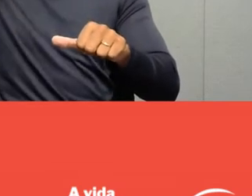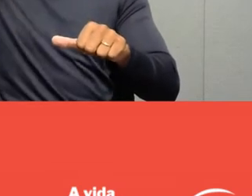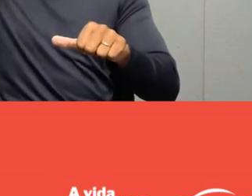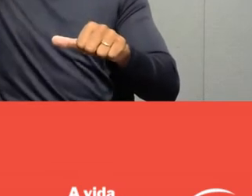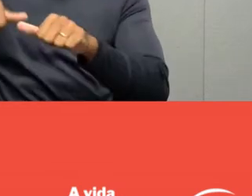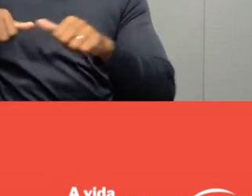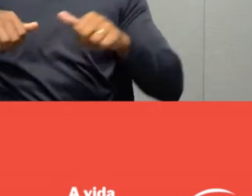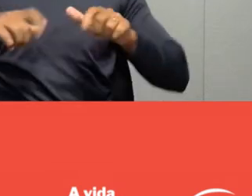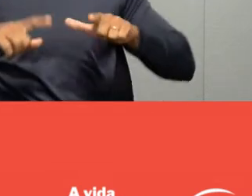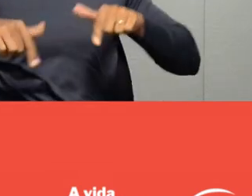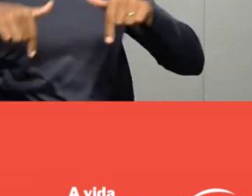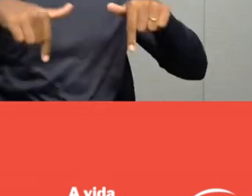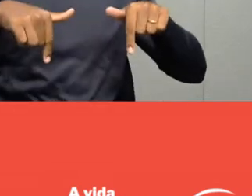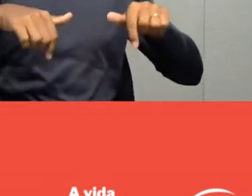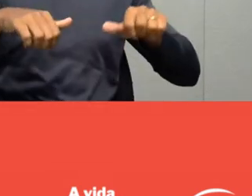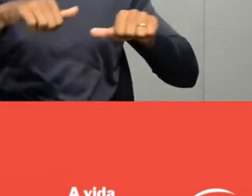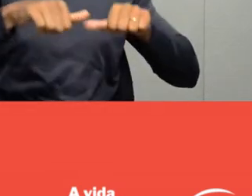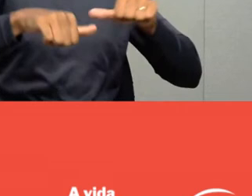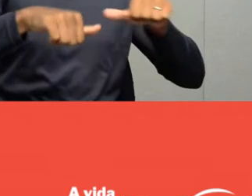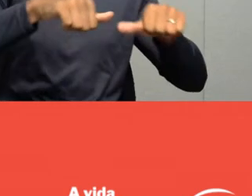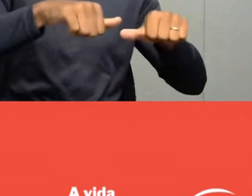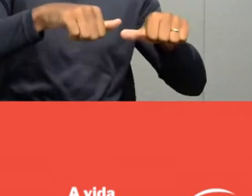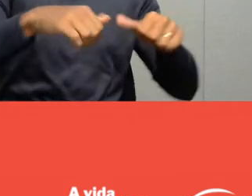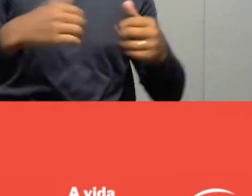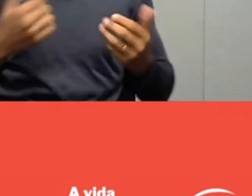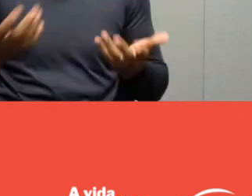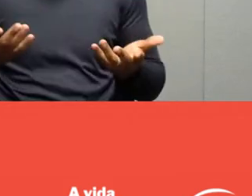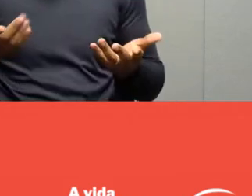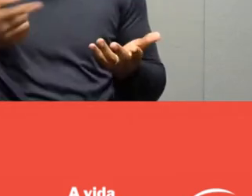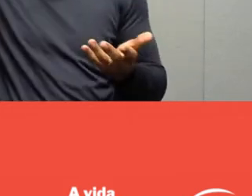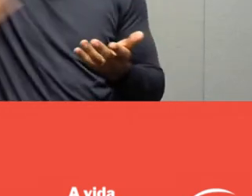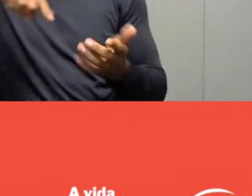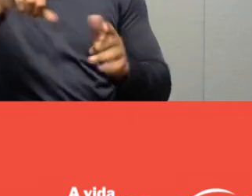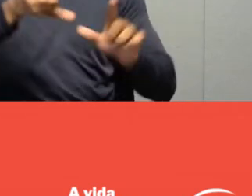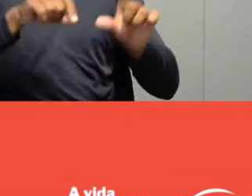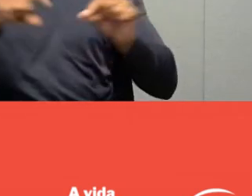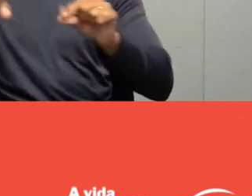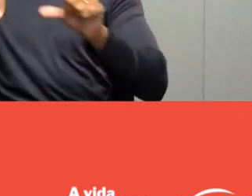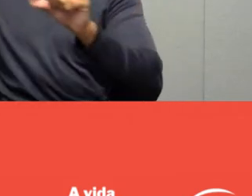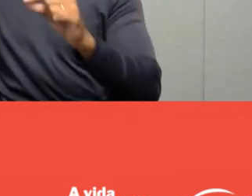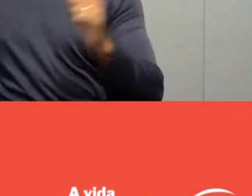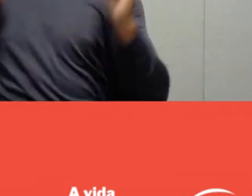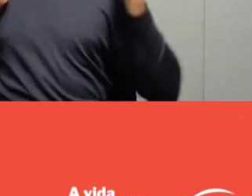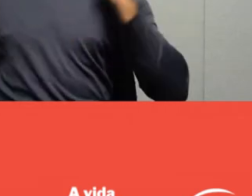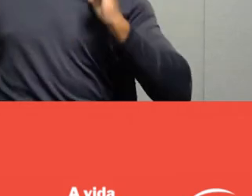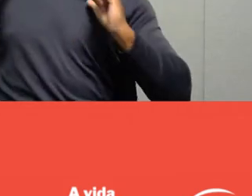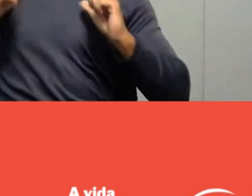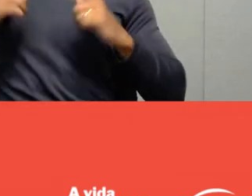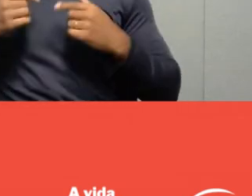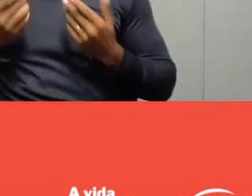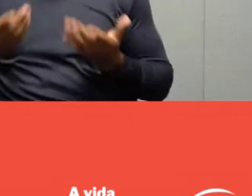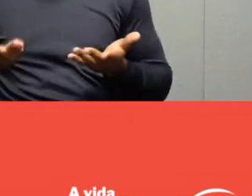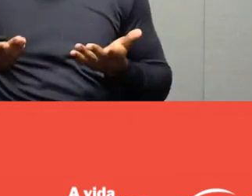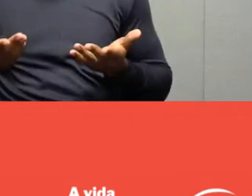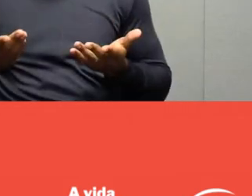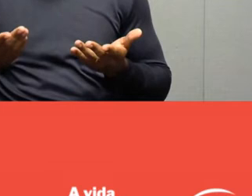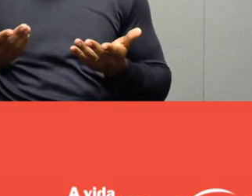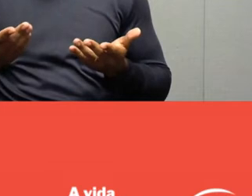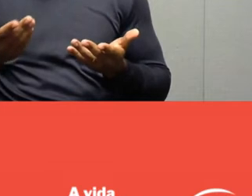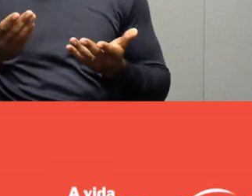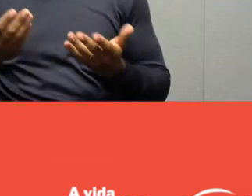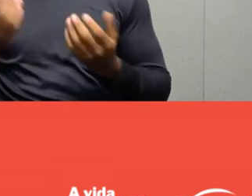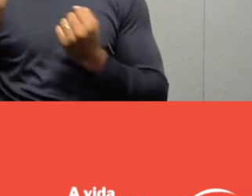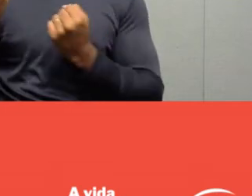Do our leisure choices actually have the power to transform?